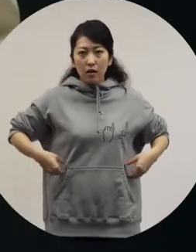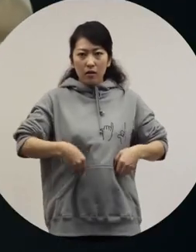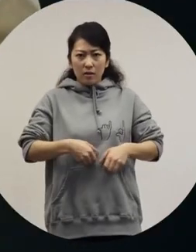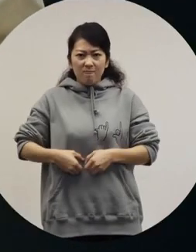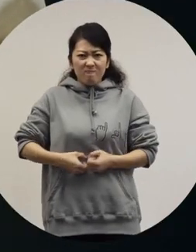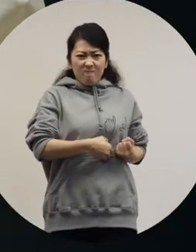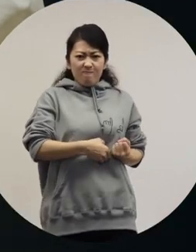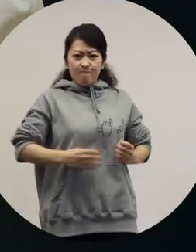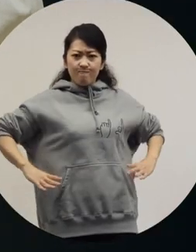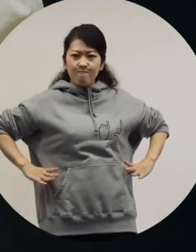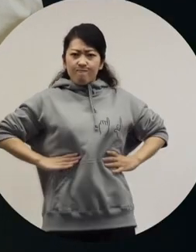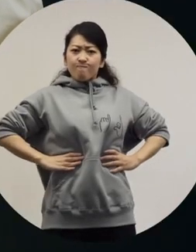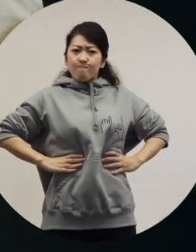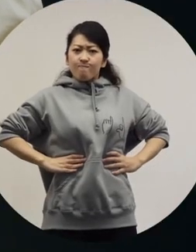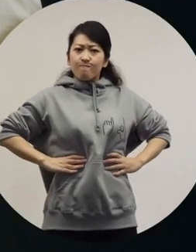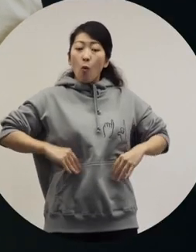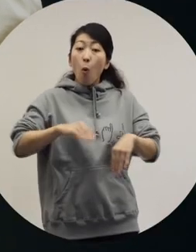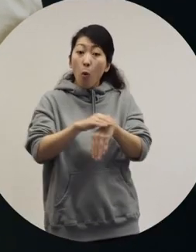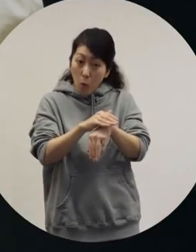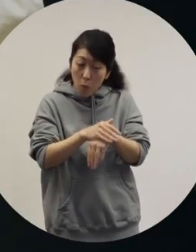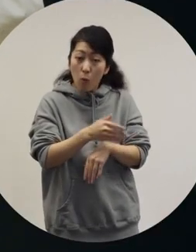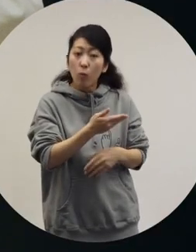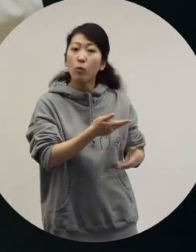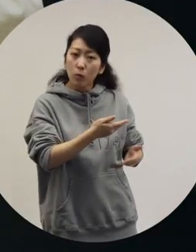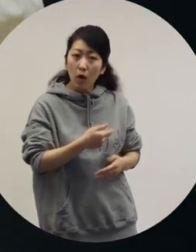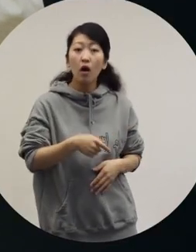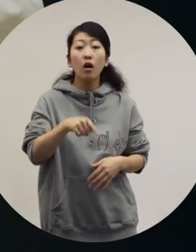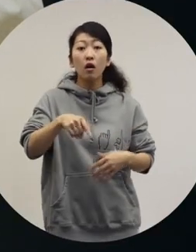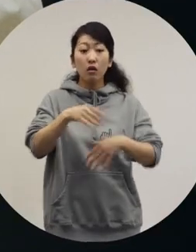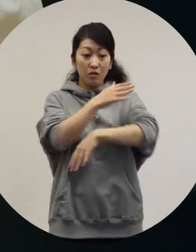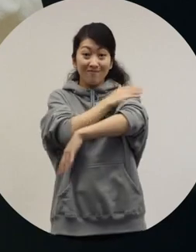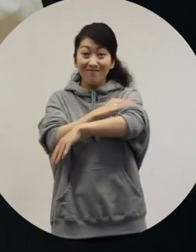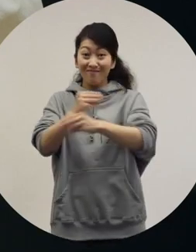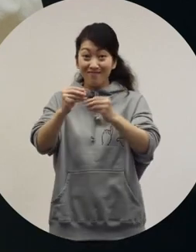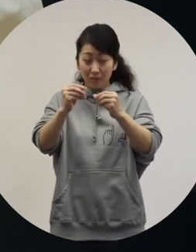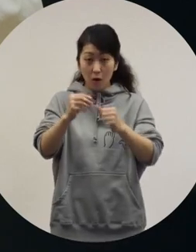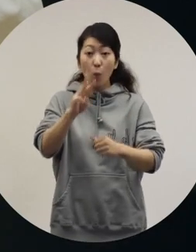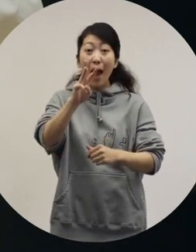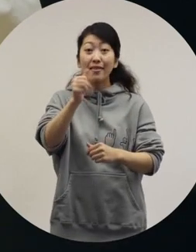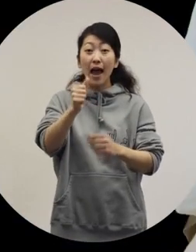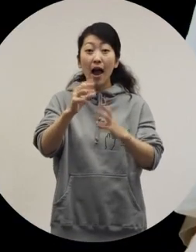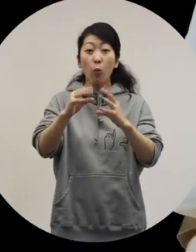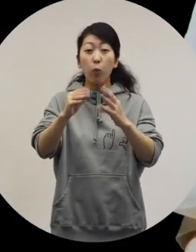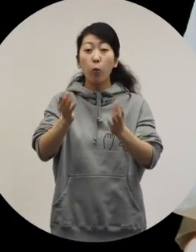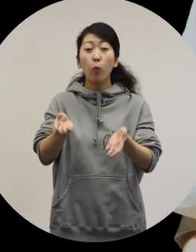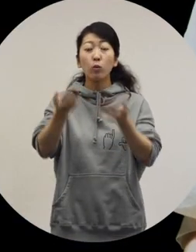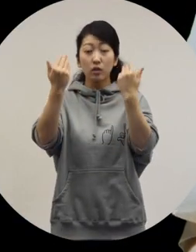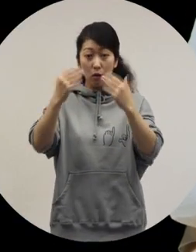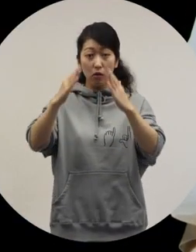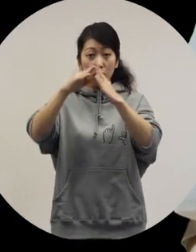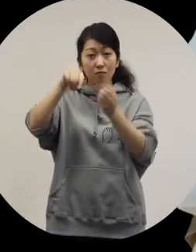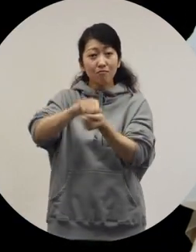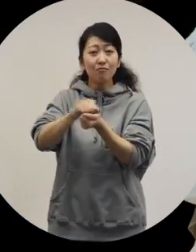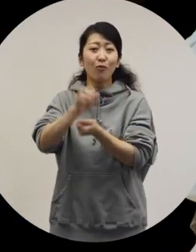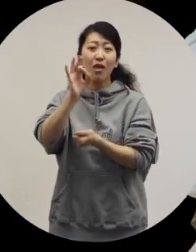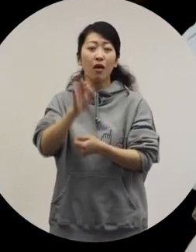cinch your waist. The material is lightweight cotton, so you can wash it at home. [Ryuchell] Oh ok.